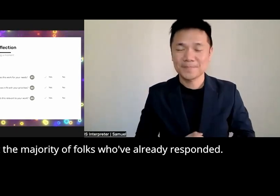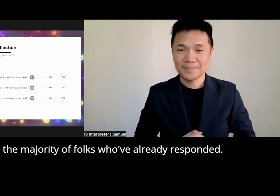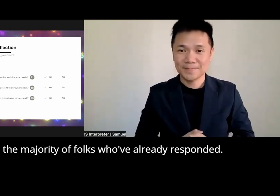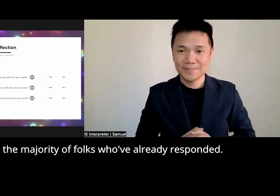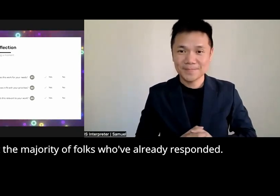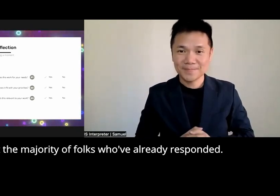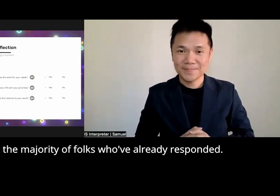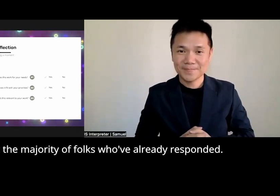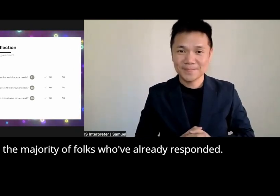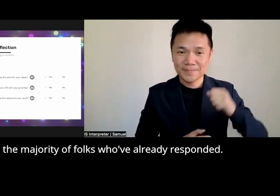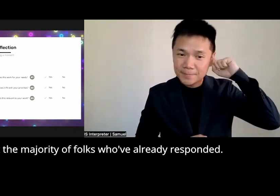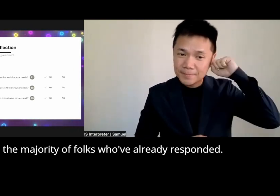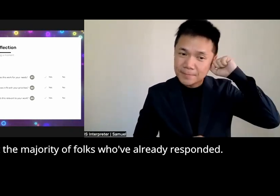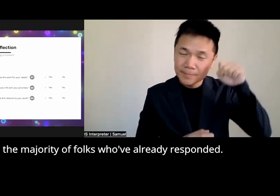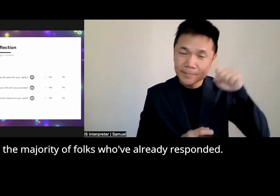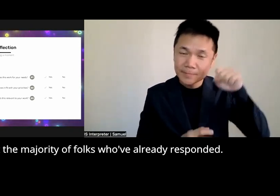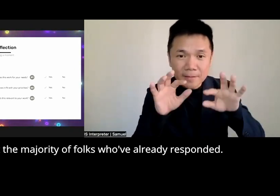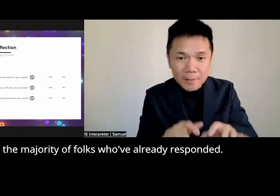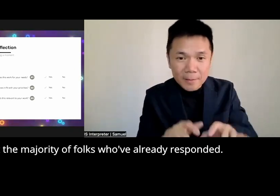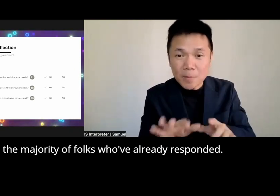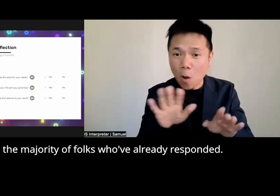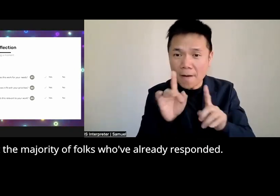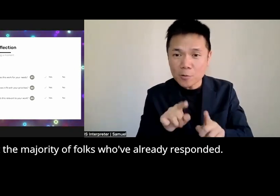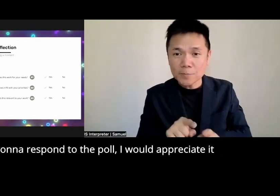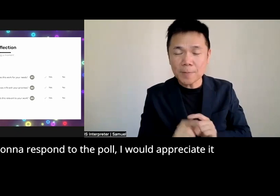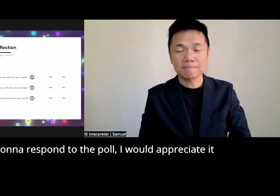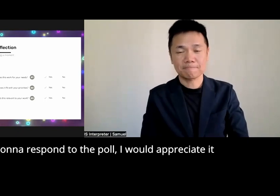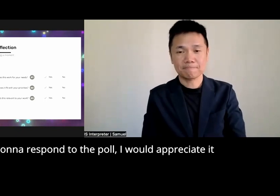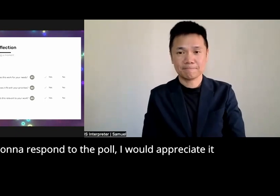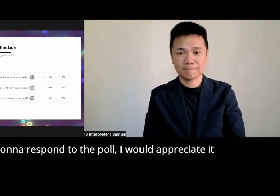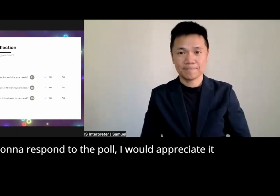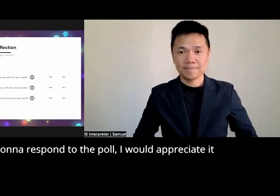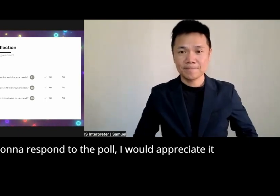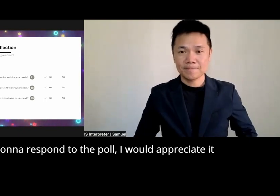the majority of folks who have already responded if you're going to respond to the poll I would